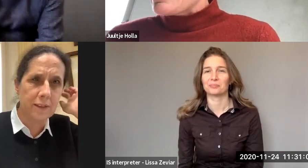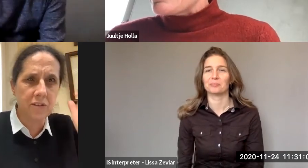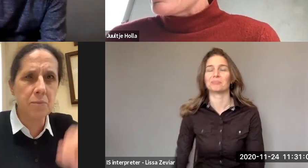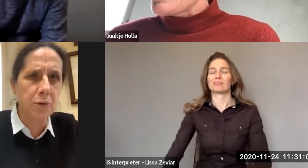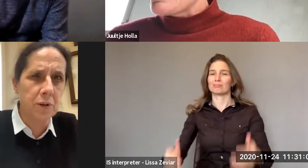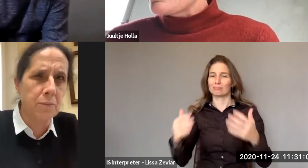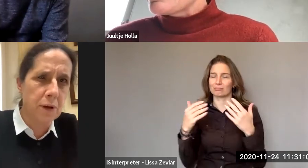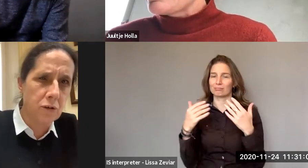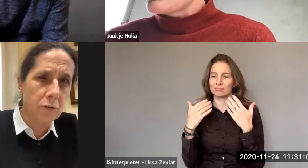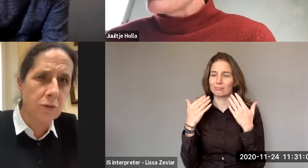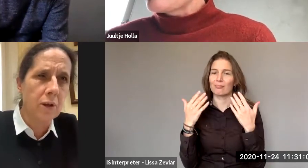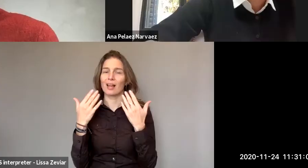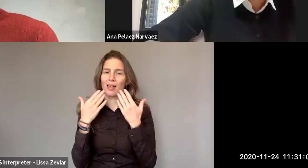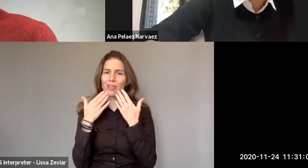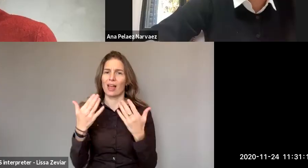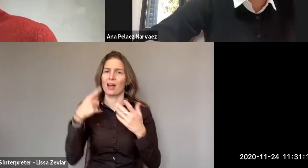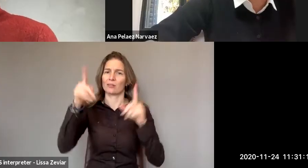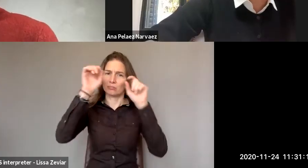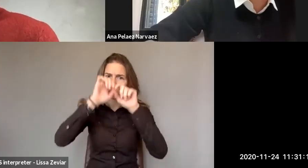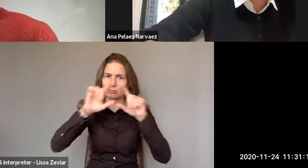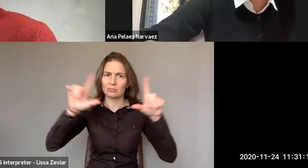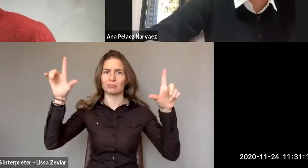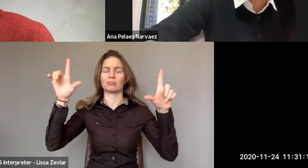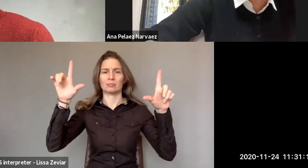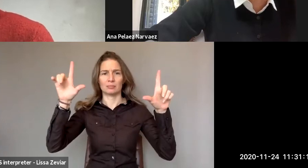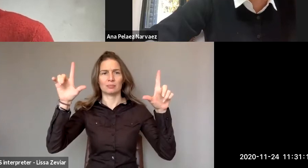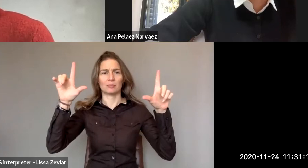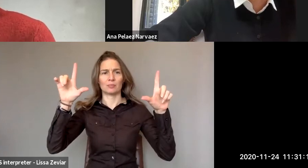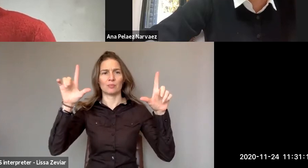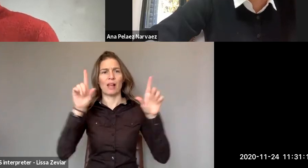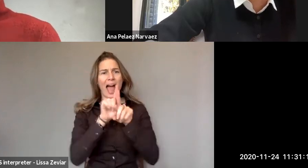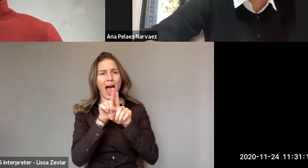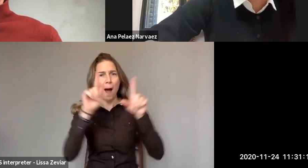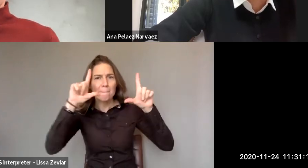with this important pictures. I think it's really fundamental